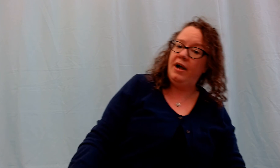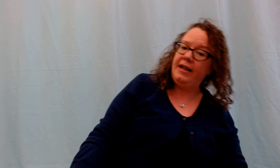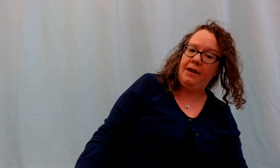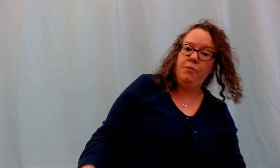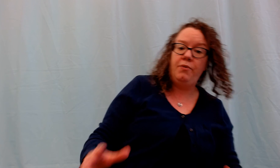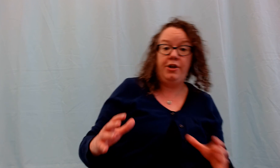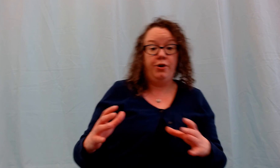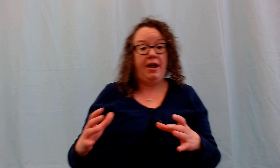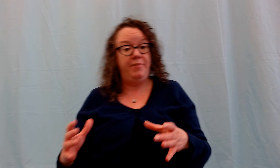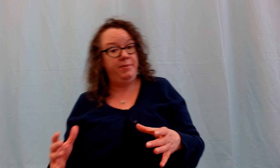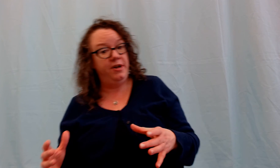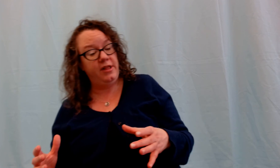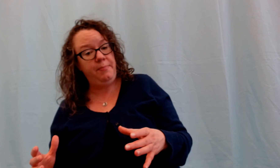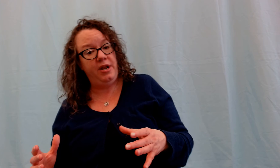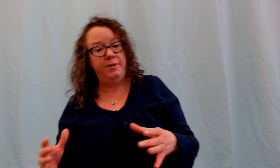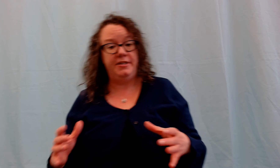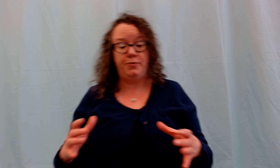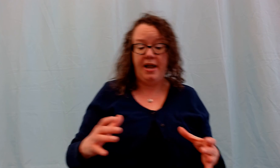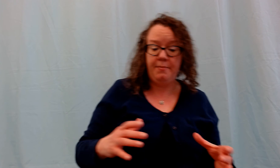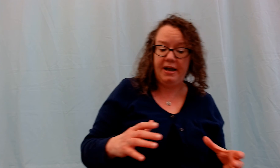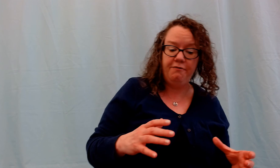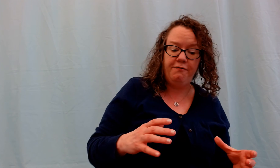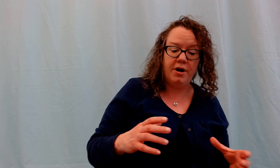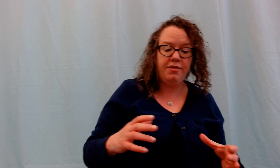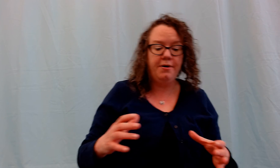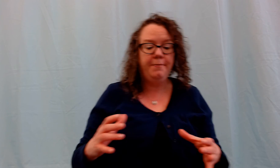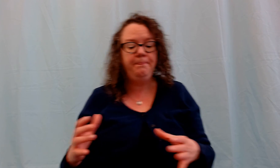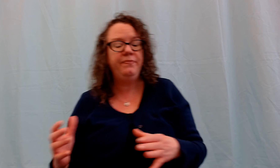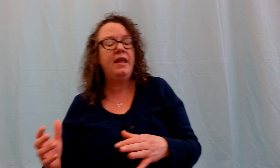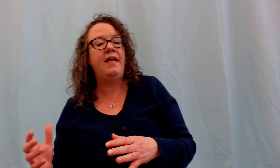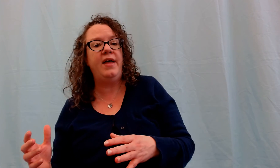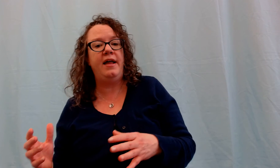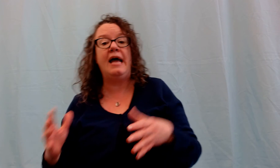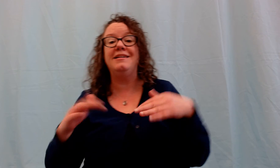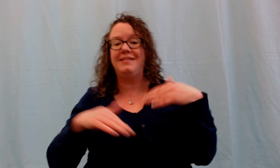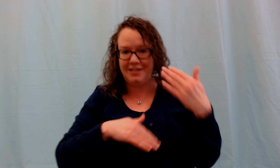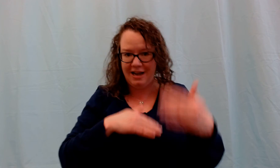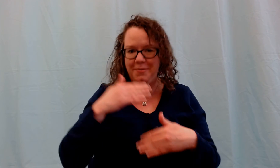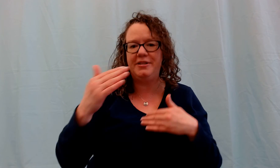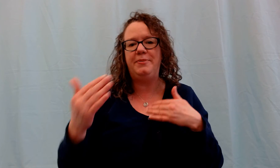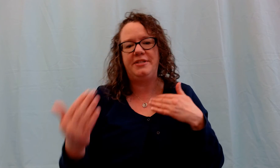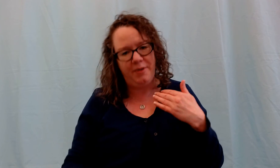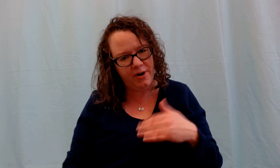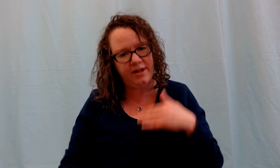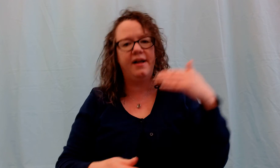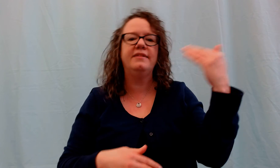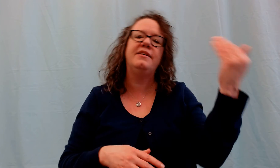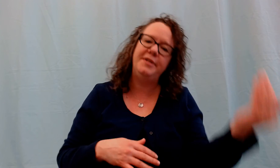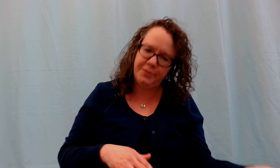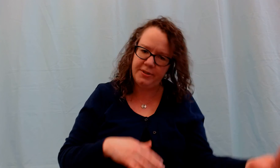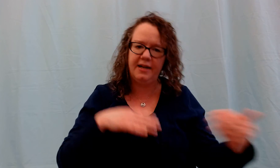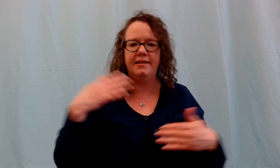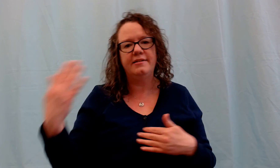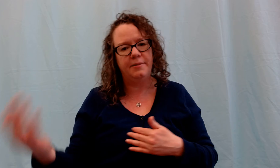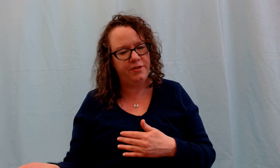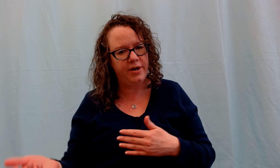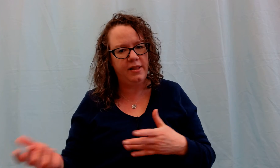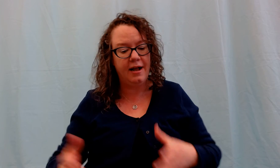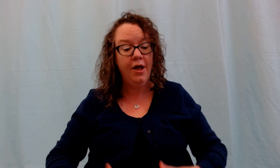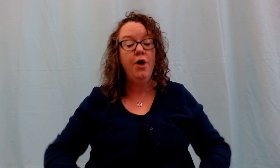again you have baby on your lap and we'd be swaying back and forth and then as the time goes up it's gonna be one o'clock. It's gonna be two o'clock. And then it's gonna be three o'clock.